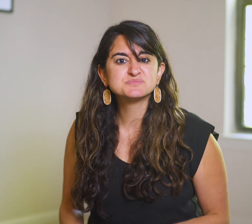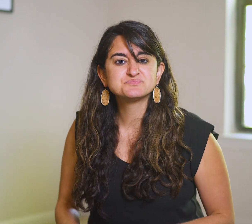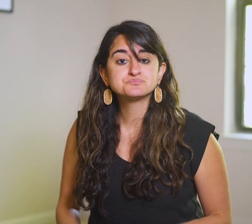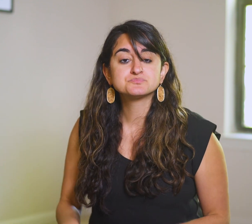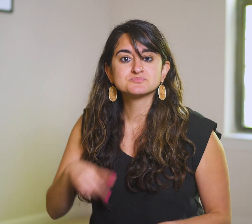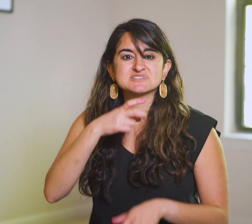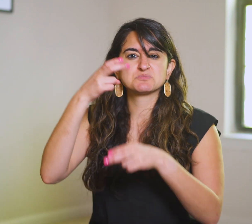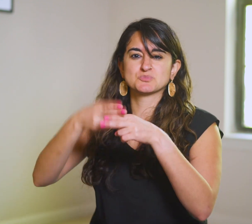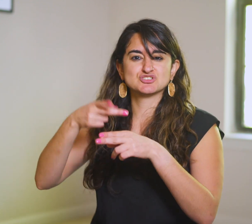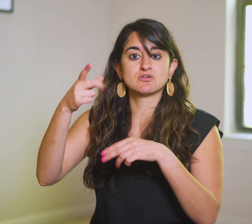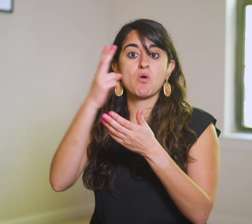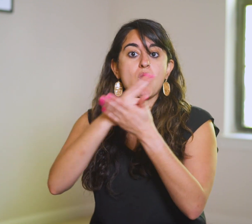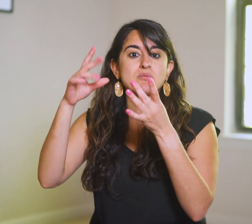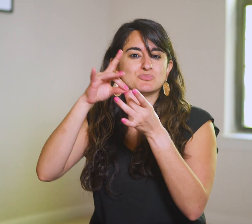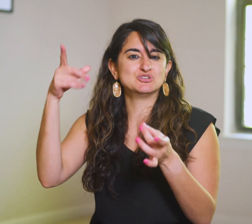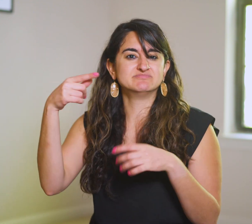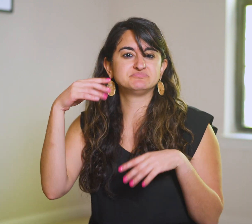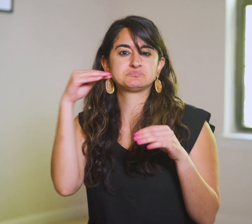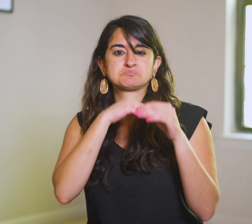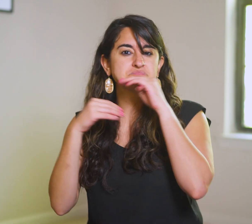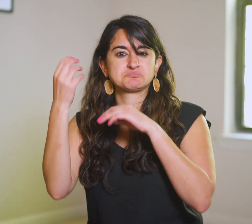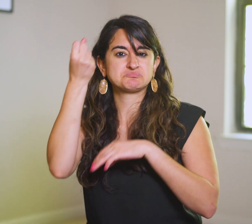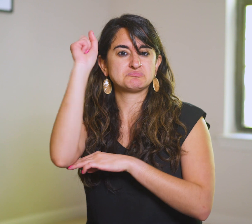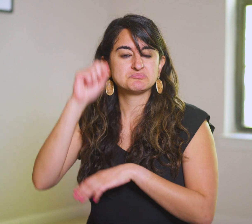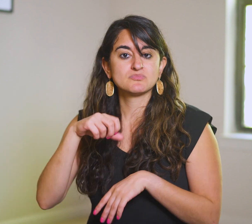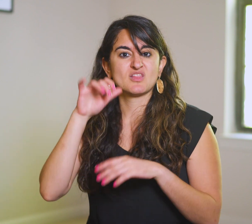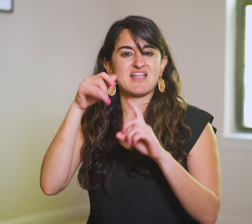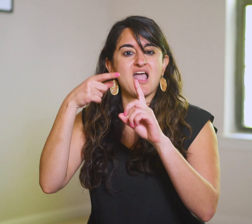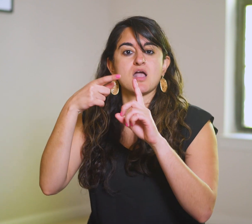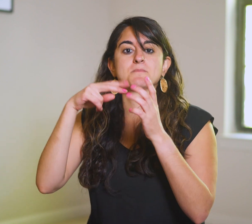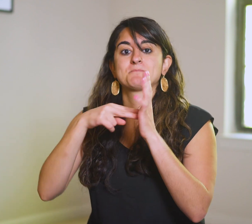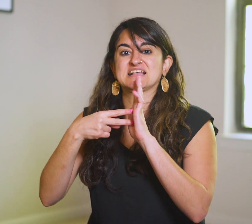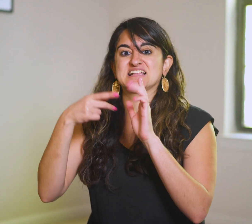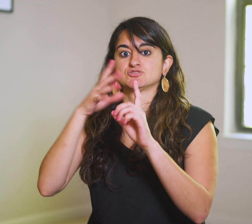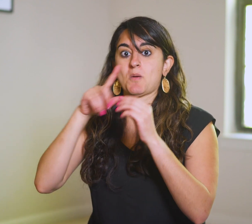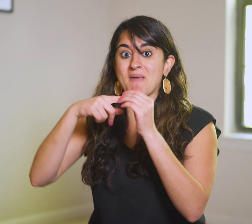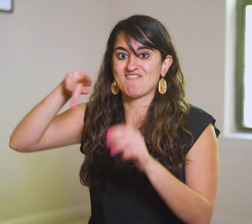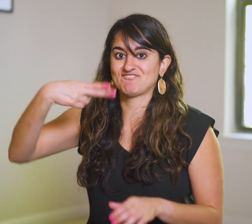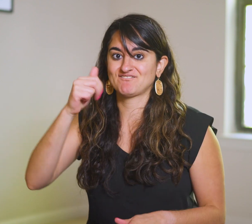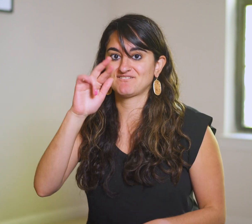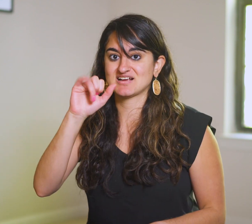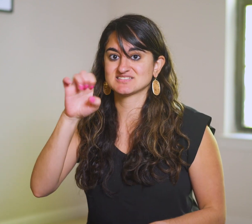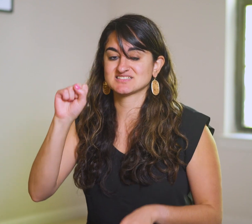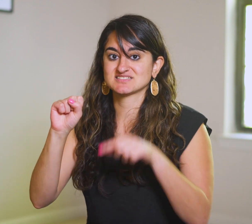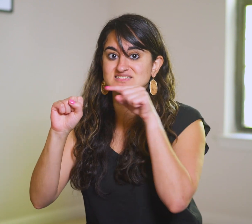He mentions blasphemy of the Holy Spirit, which seems to refer to the Pharisees